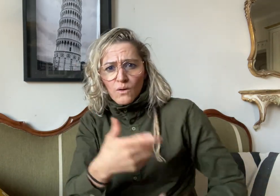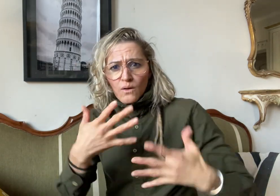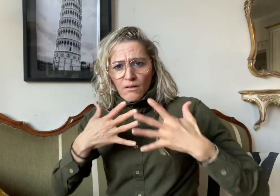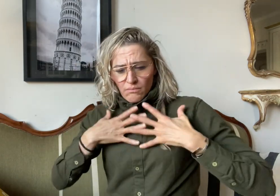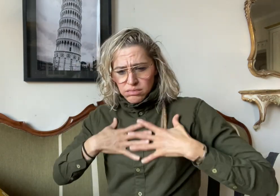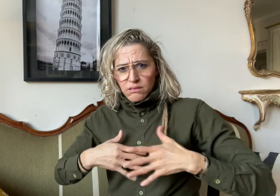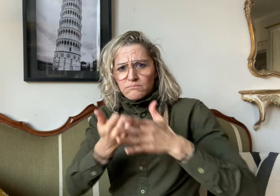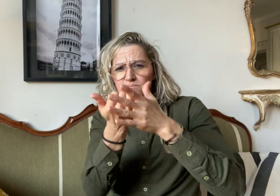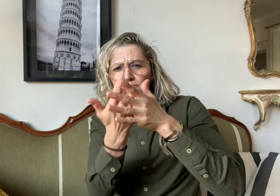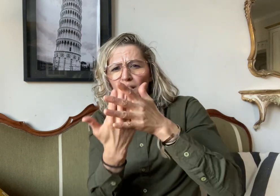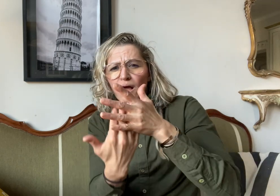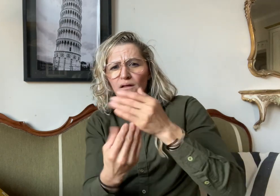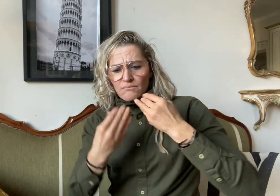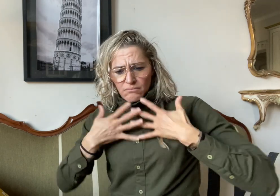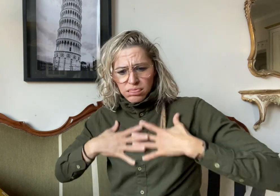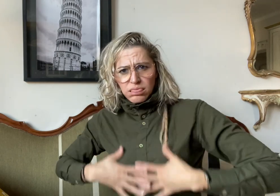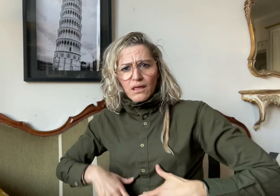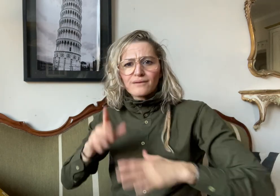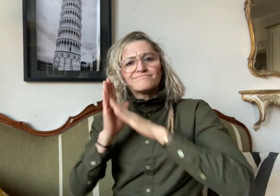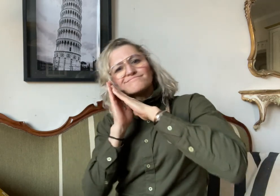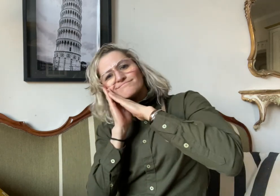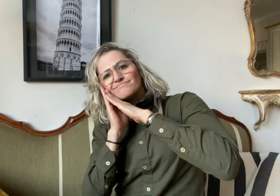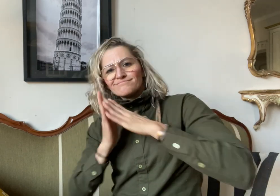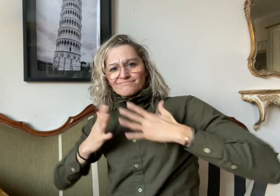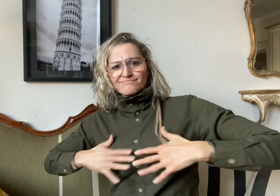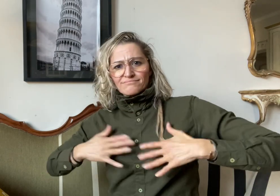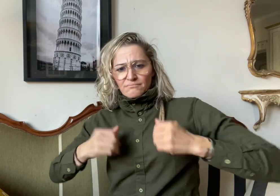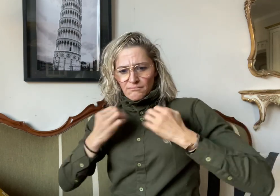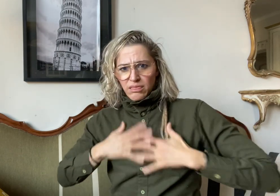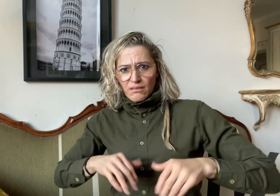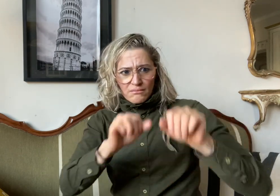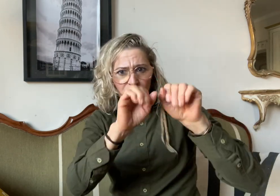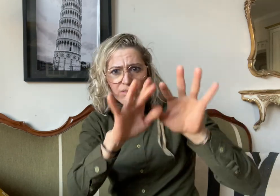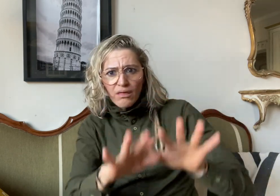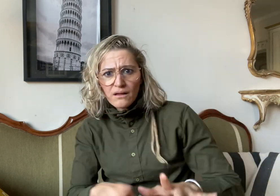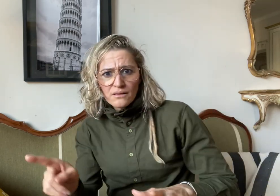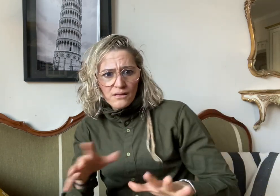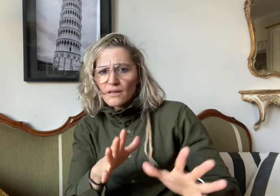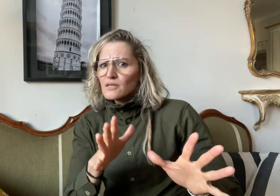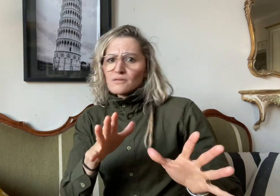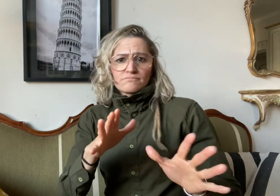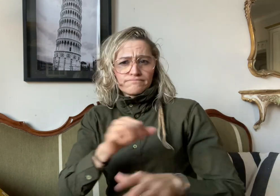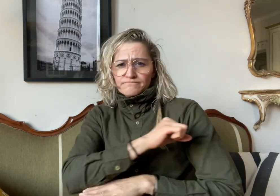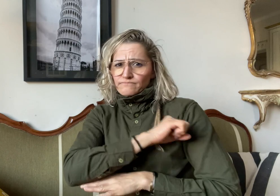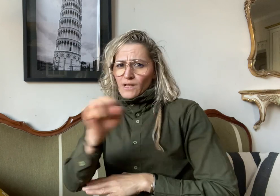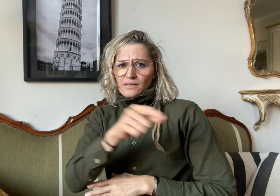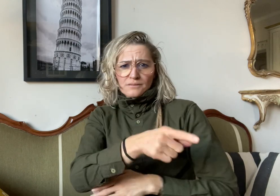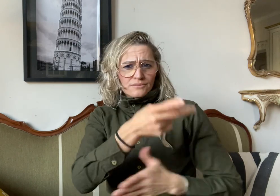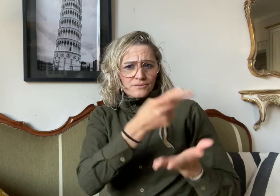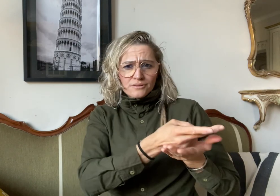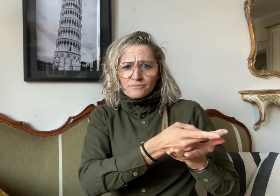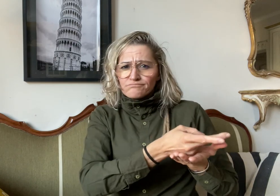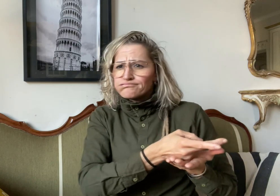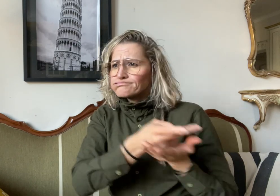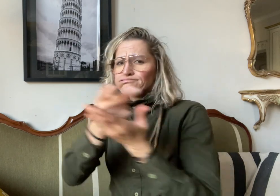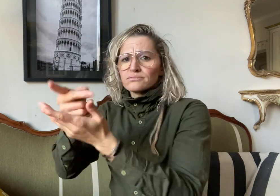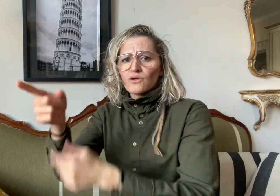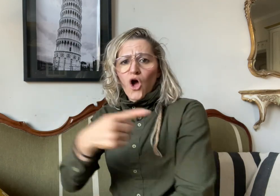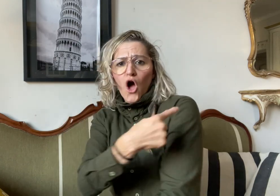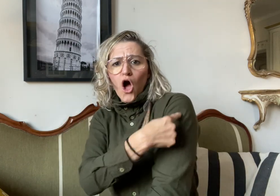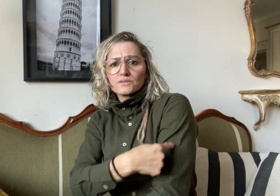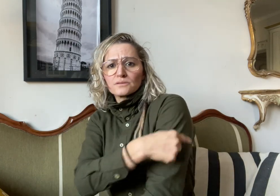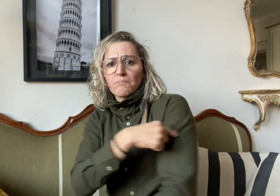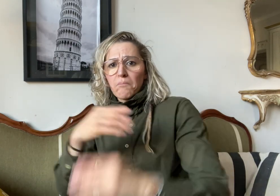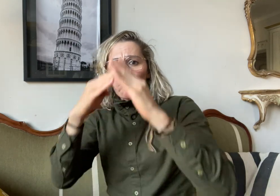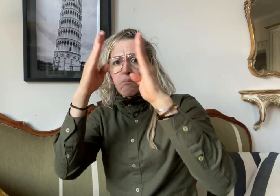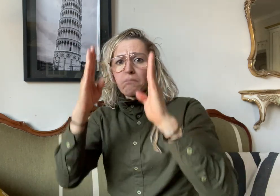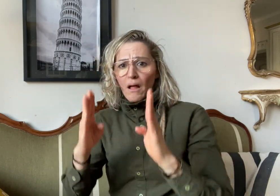and found the victim bleeding down their pajamas. The victim was